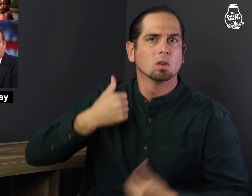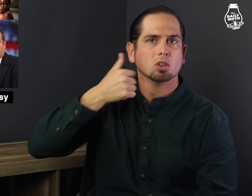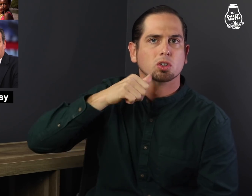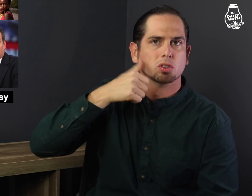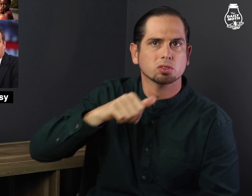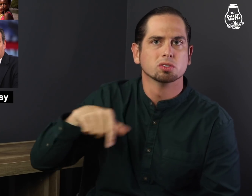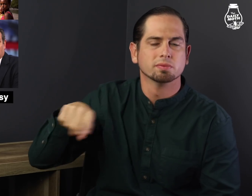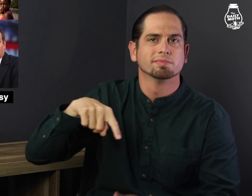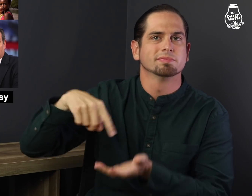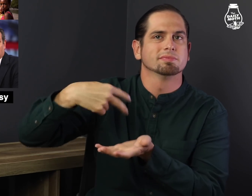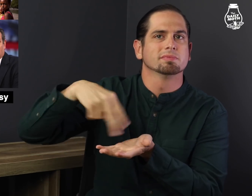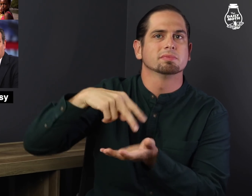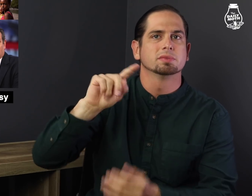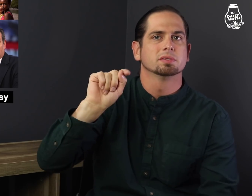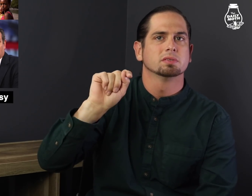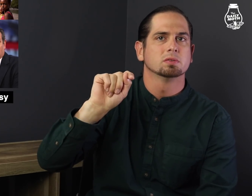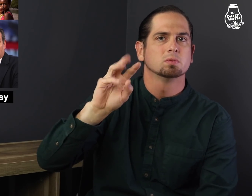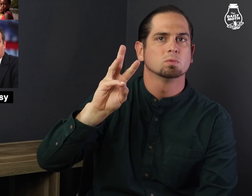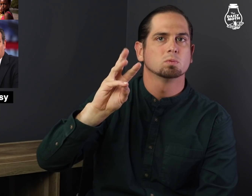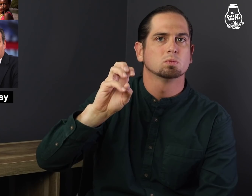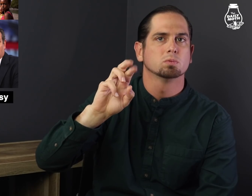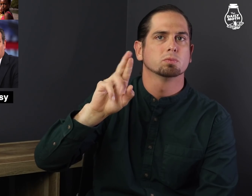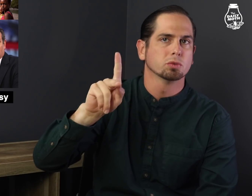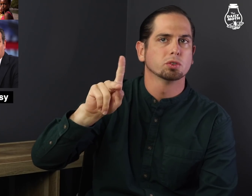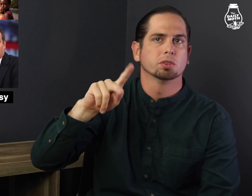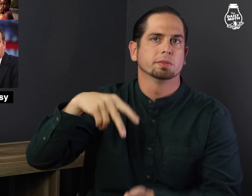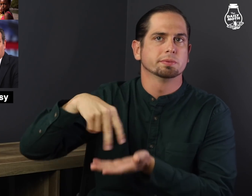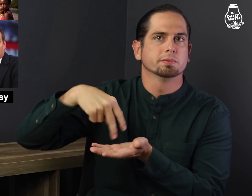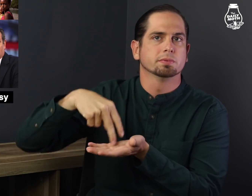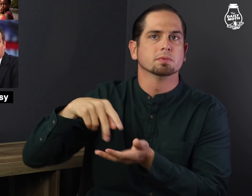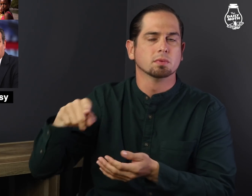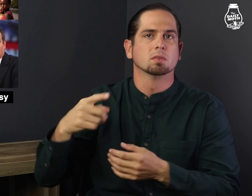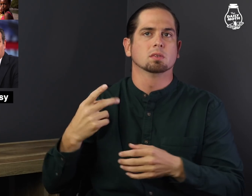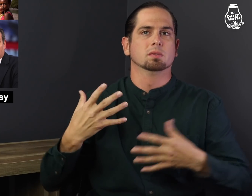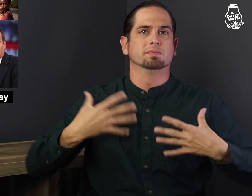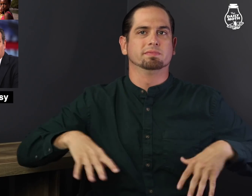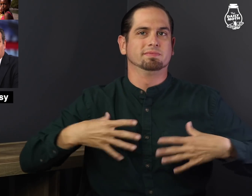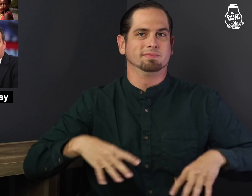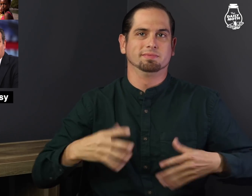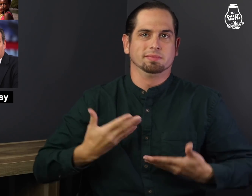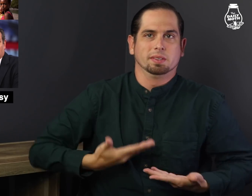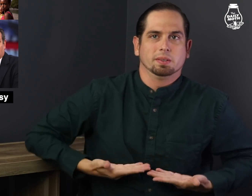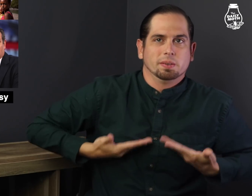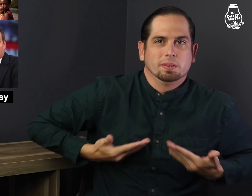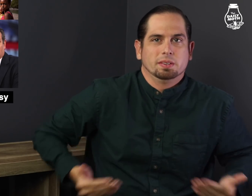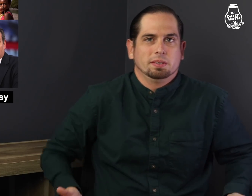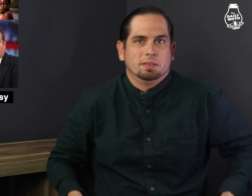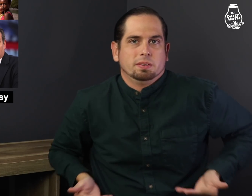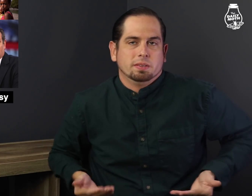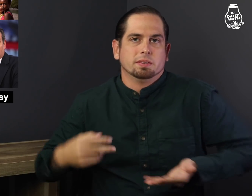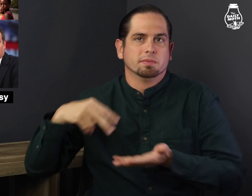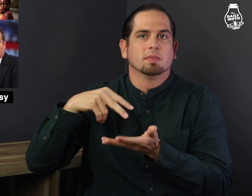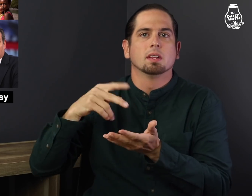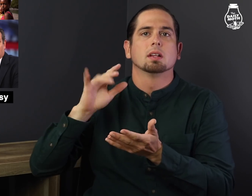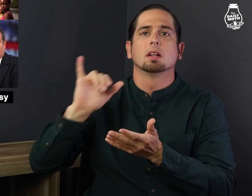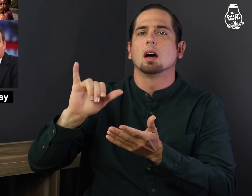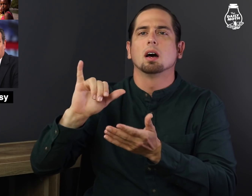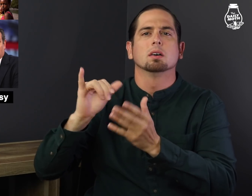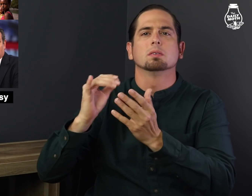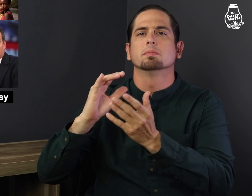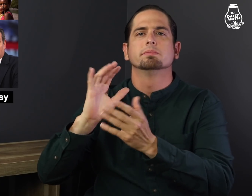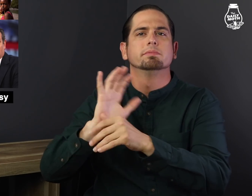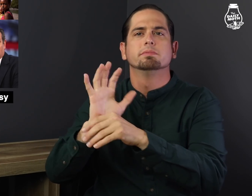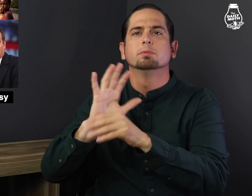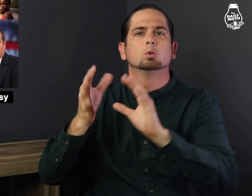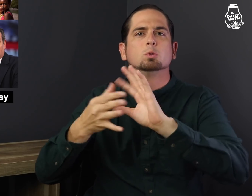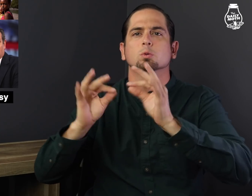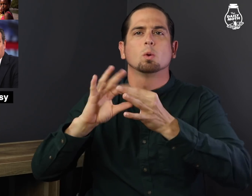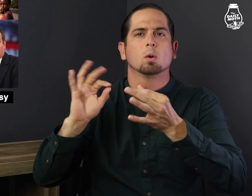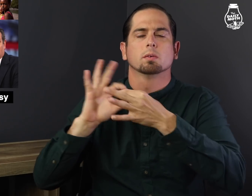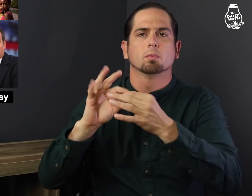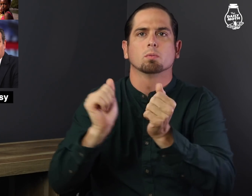of girls who twerk while wearing revealing outfits as a part of